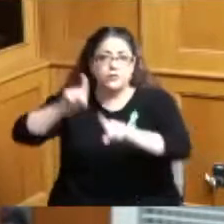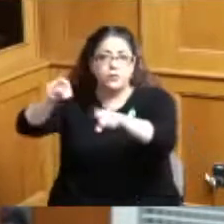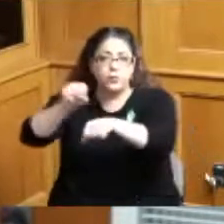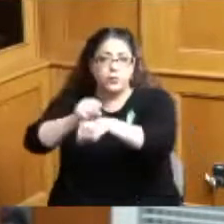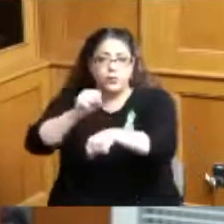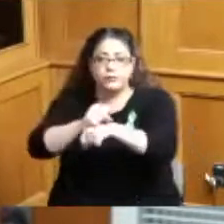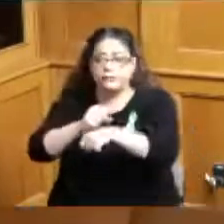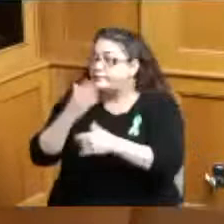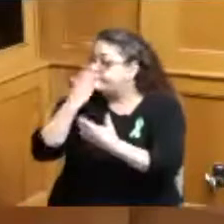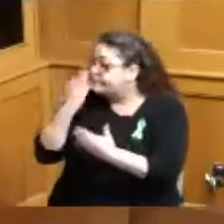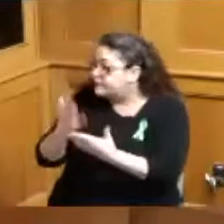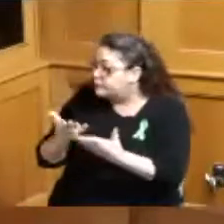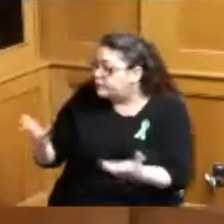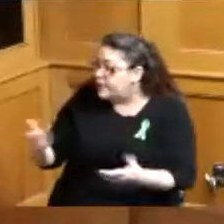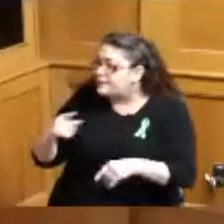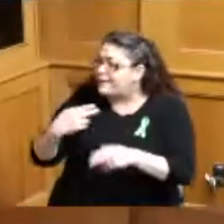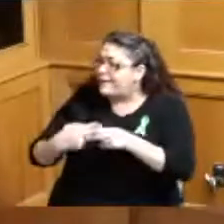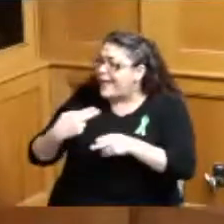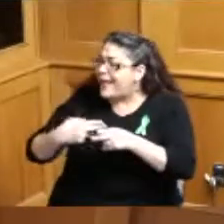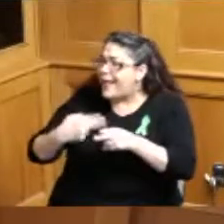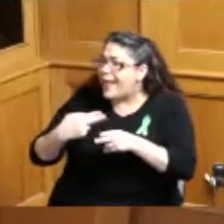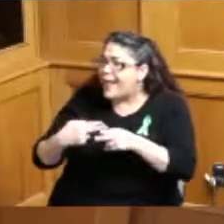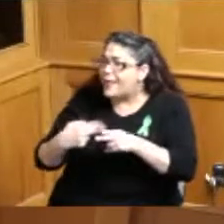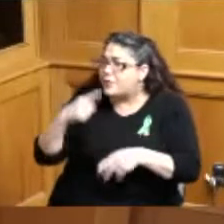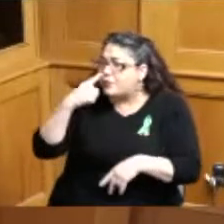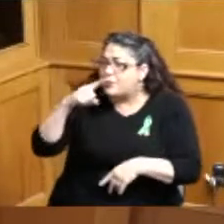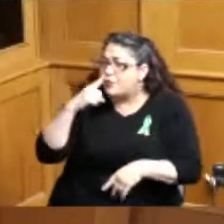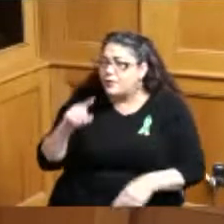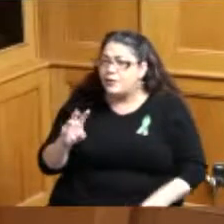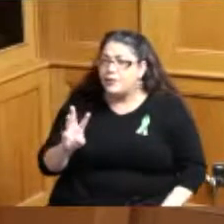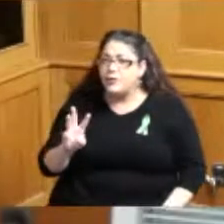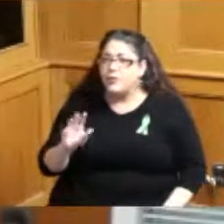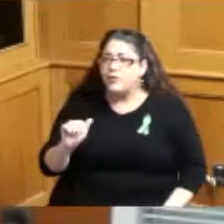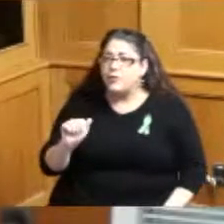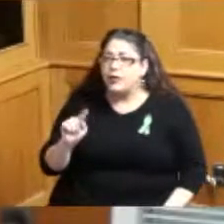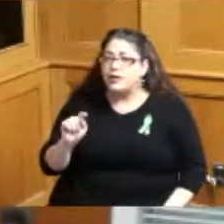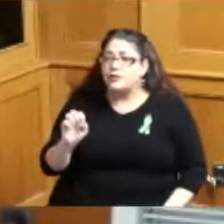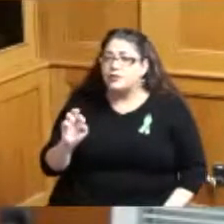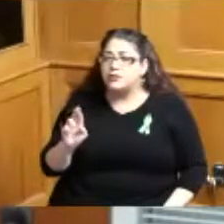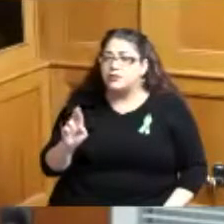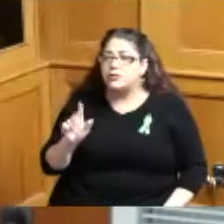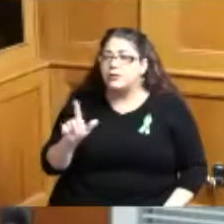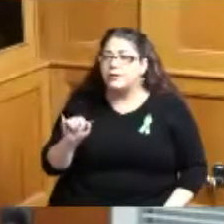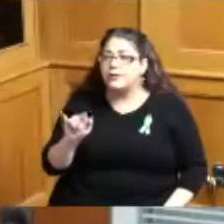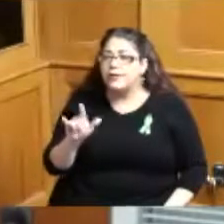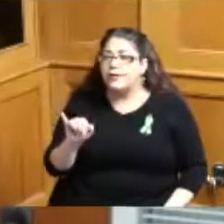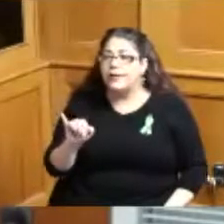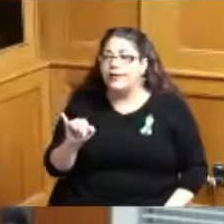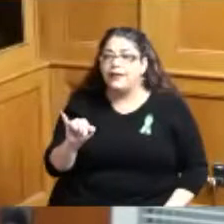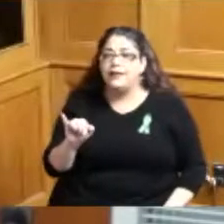much and can you repeat what the name of your center is it's Water Lily Learning Centers okay